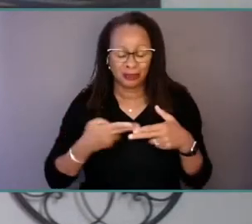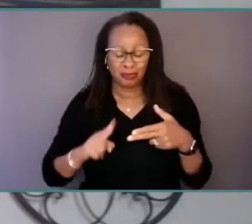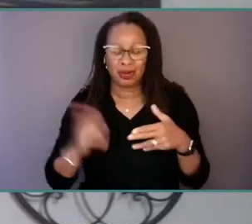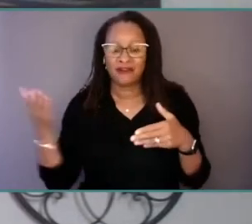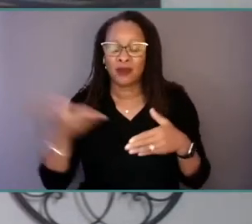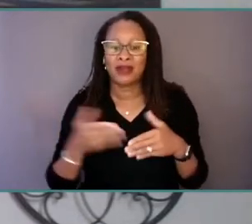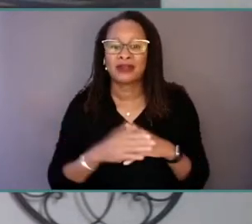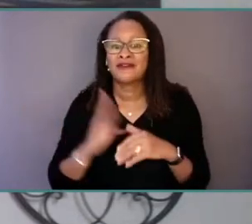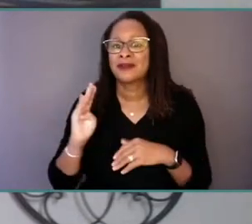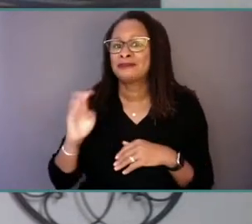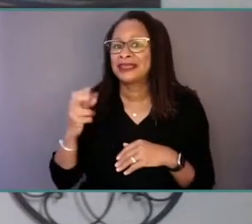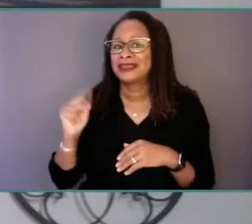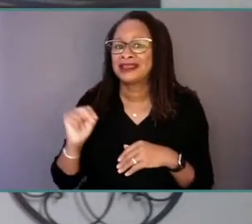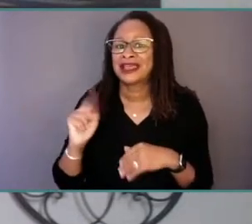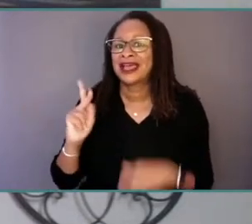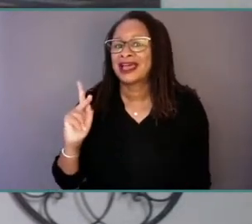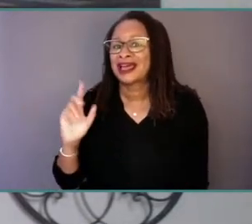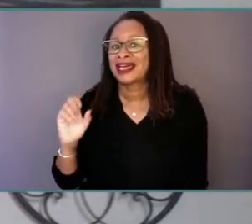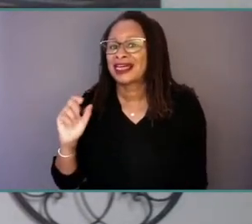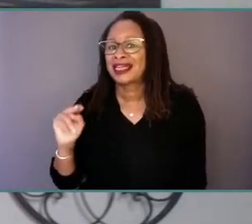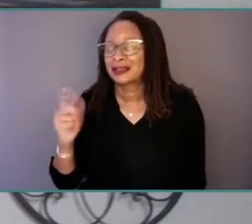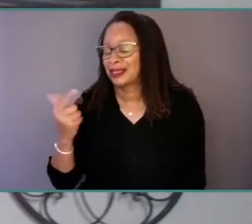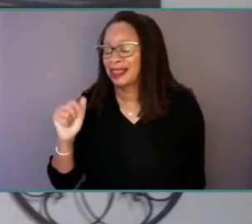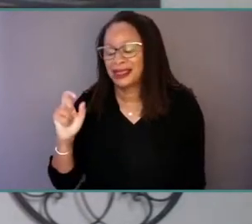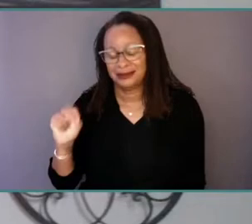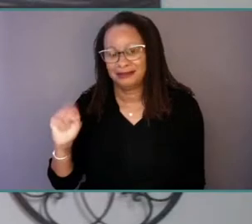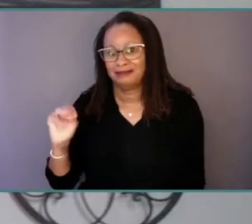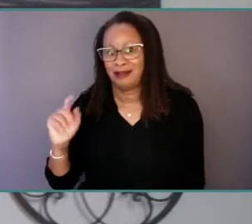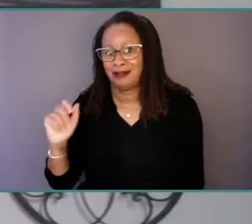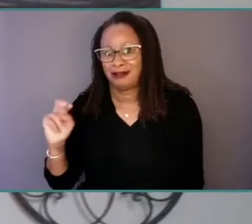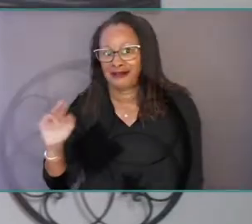After that, a short break and then our roundtable. Thank you.